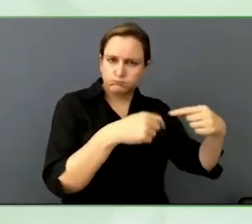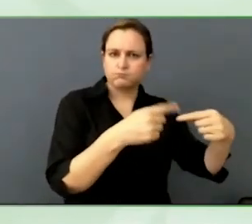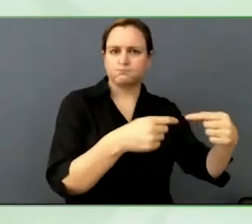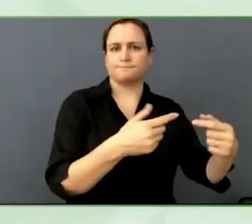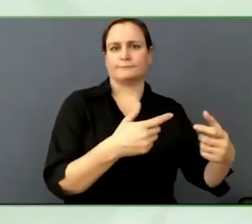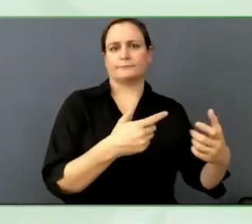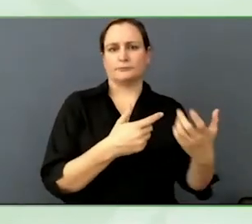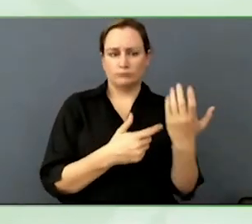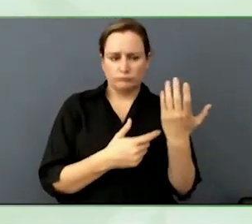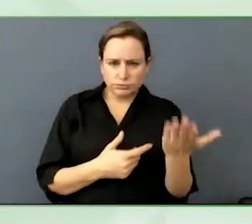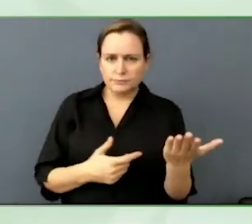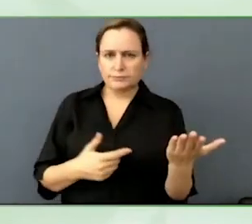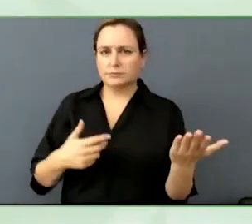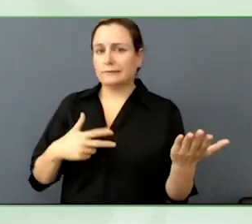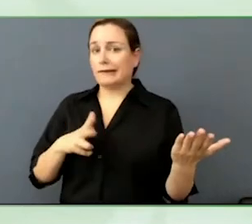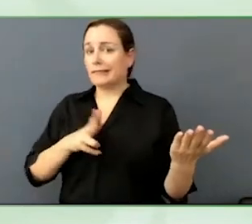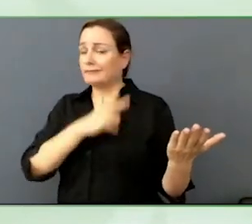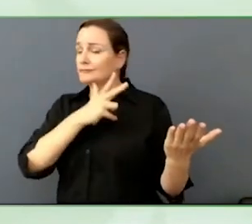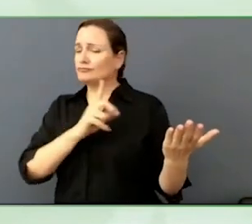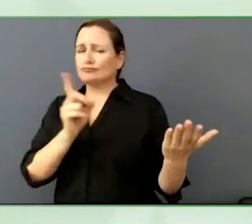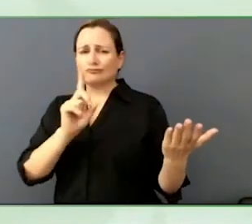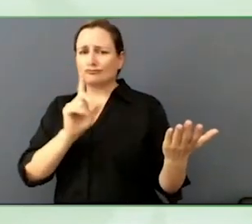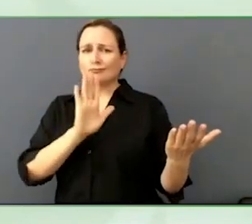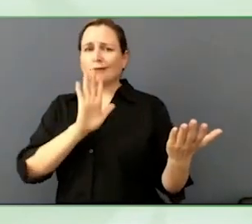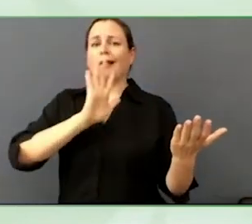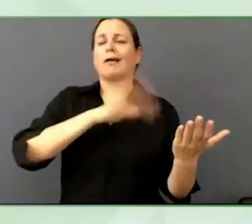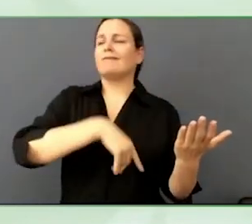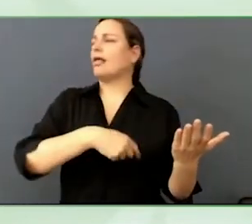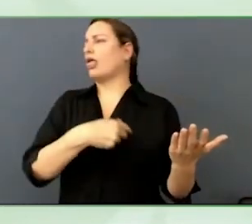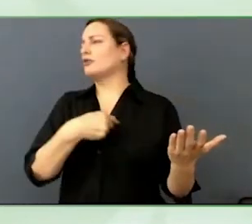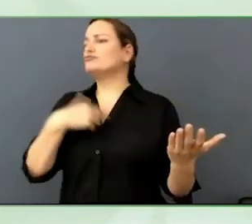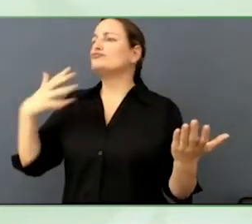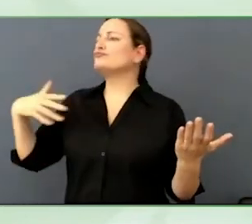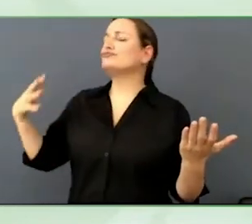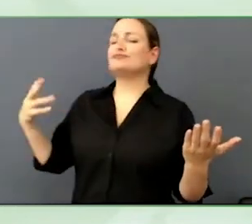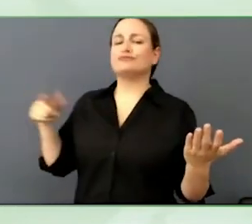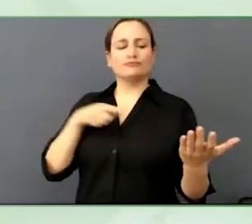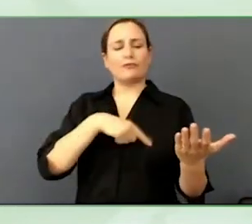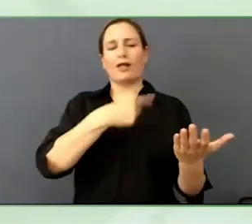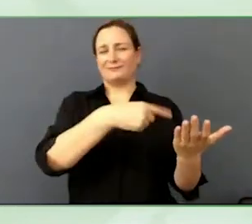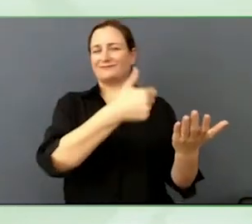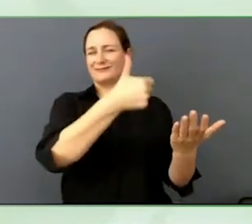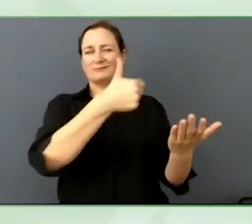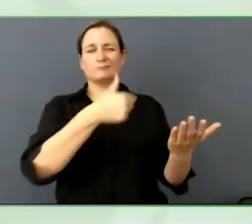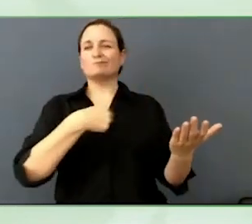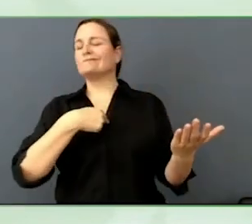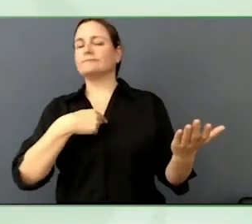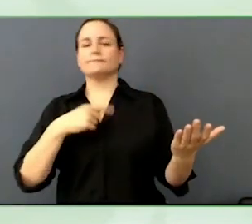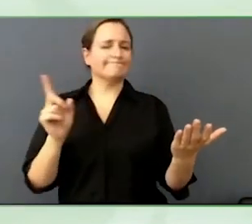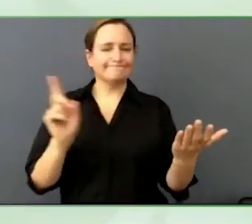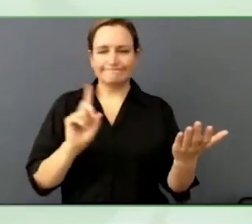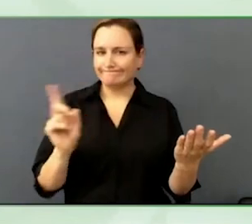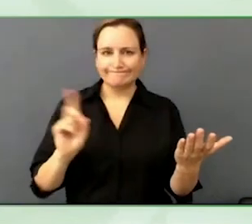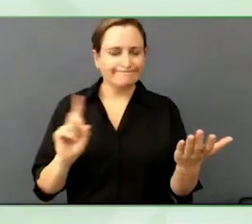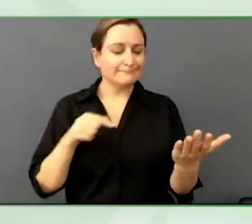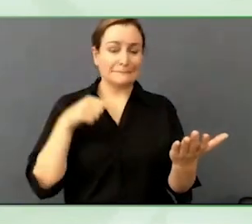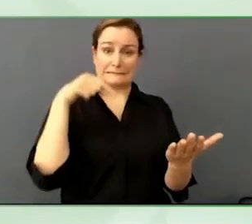that person intervention or integration is absolutely important.